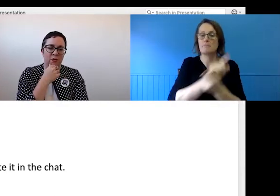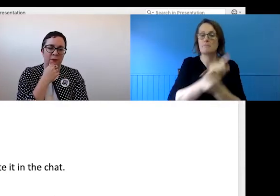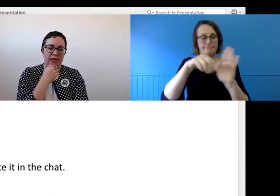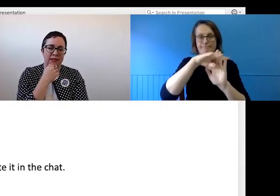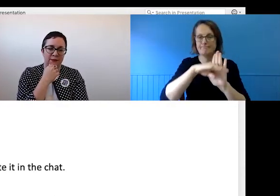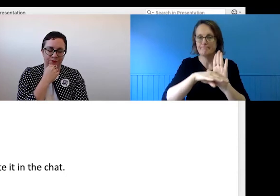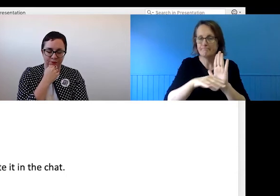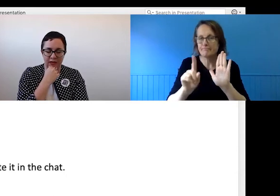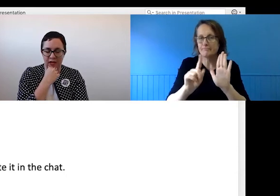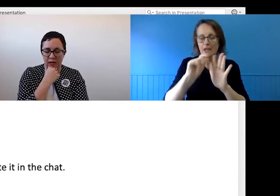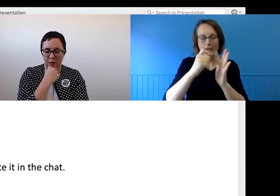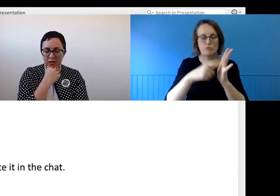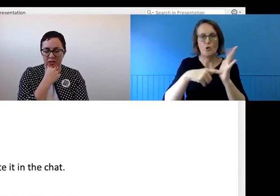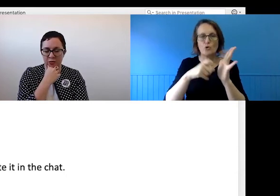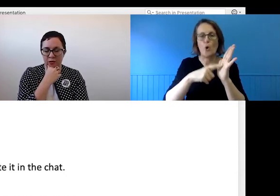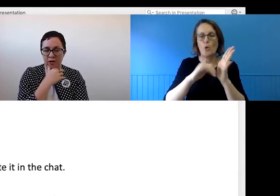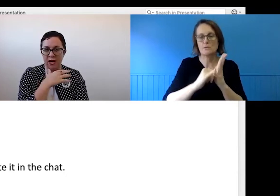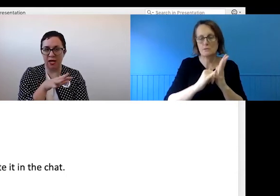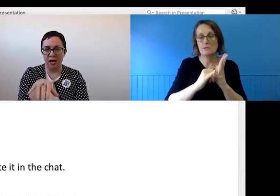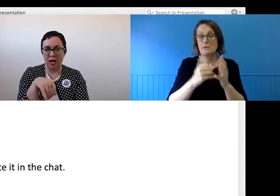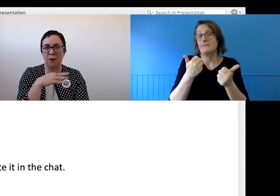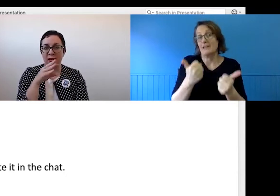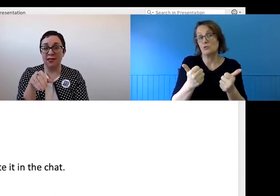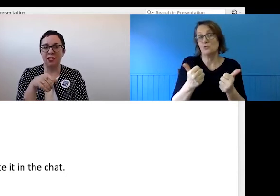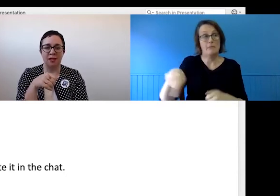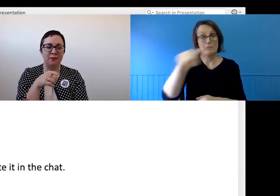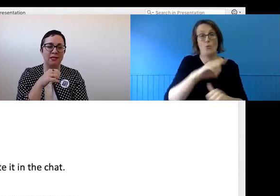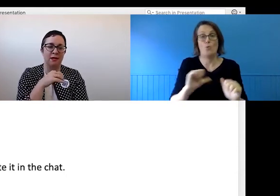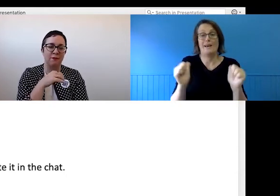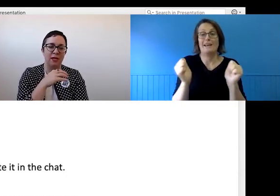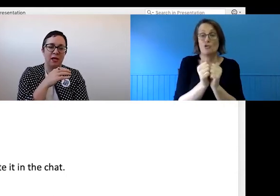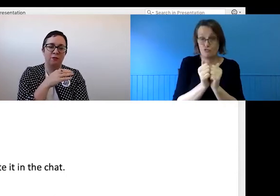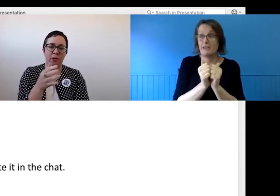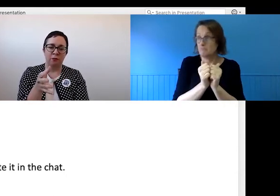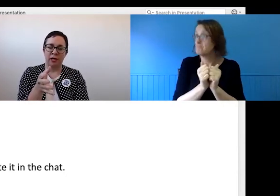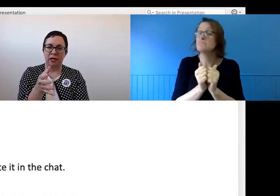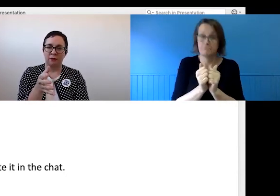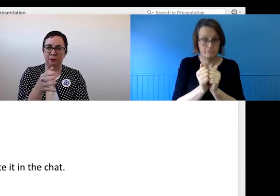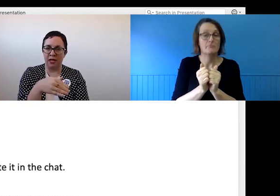in place which is to agree, amongst our teams, some remote meeting